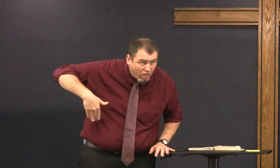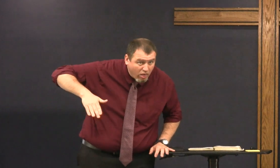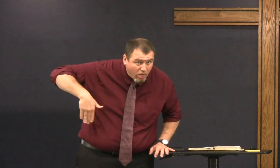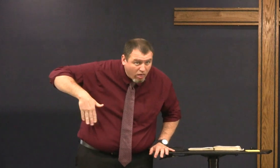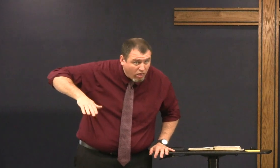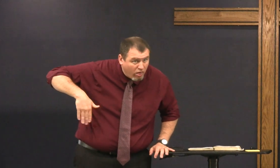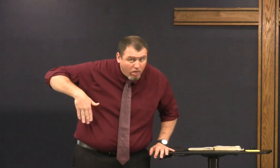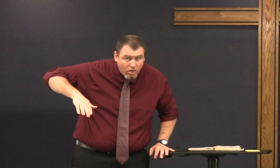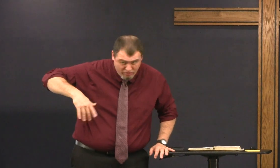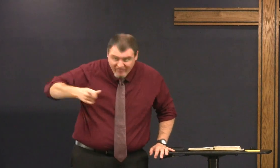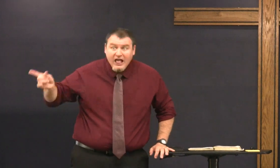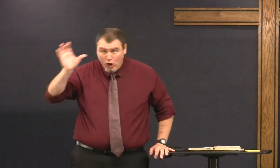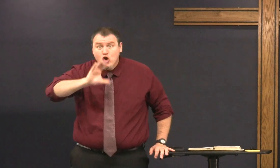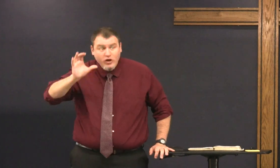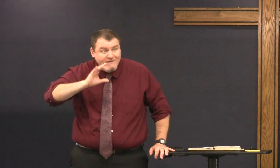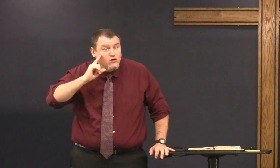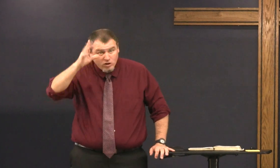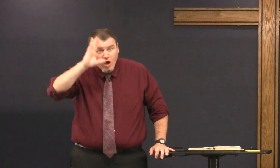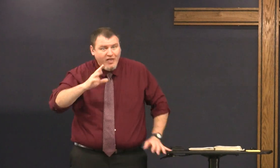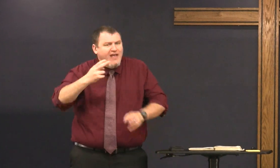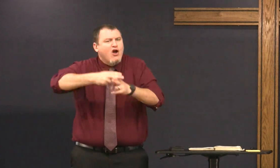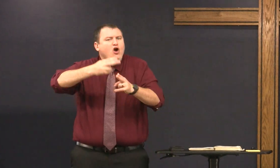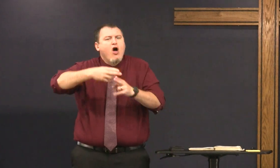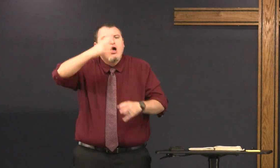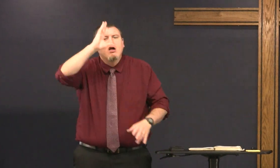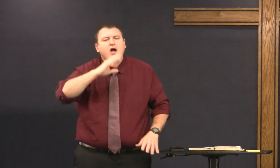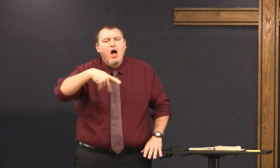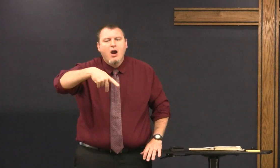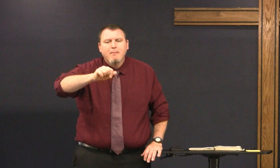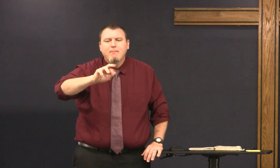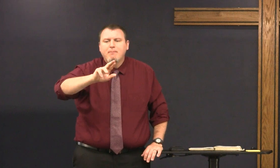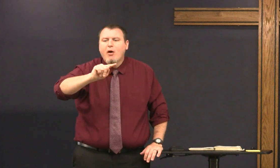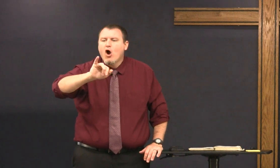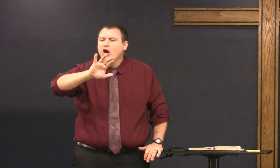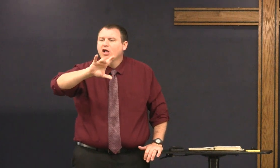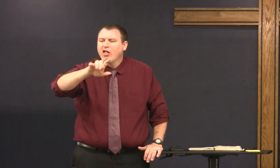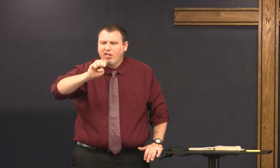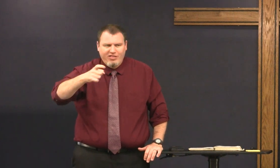have they found God that's what they're looking for they're calling it the God